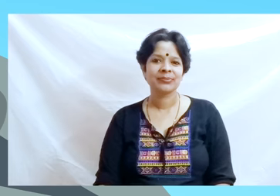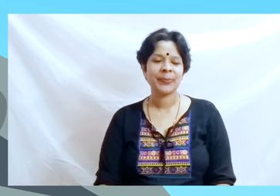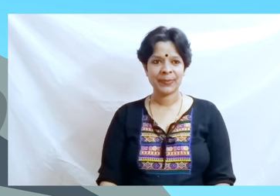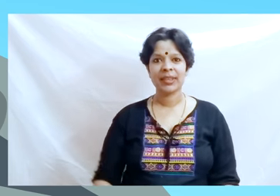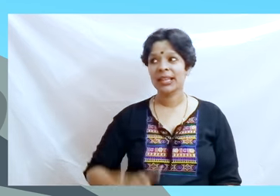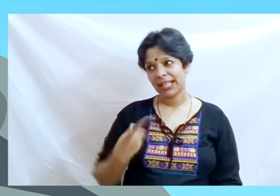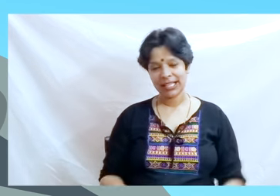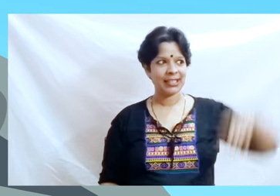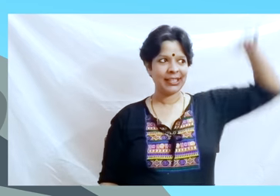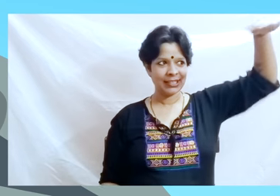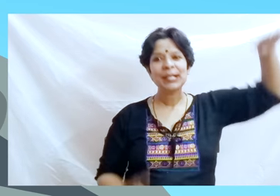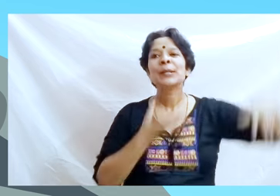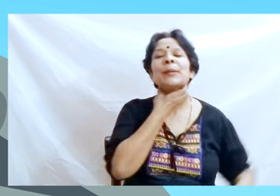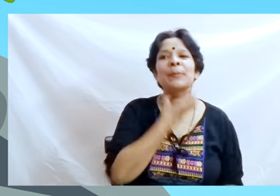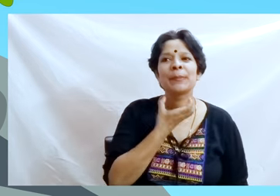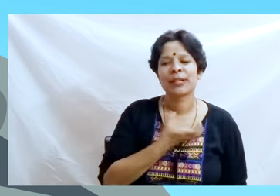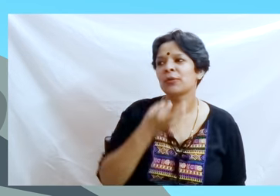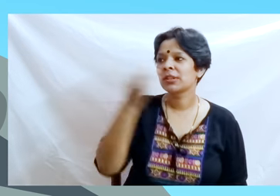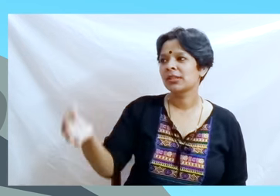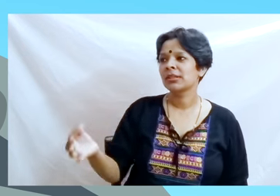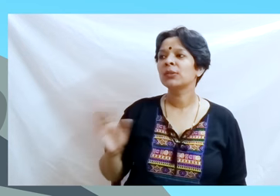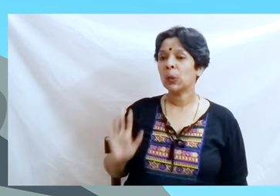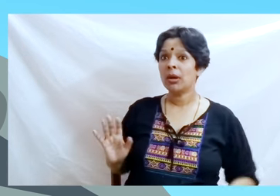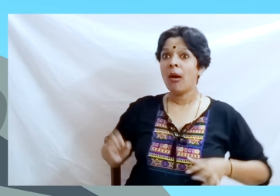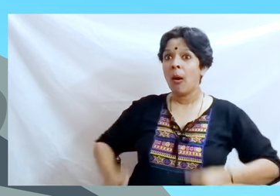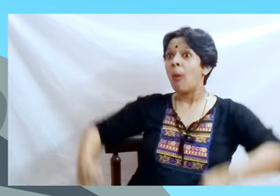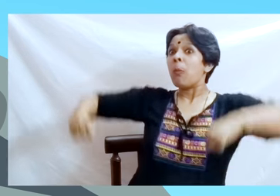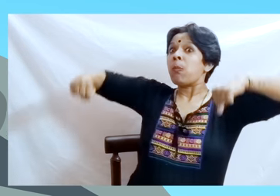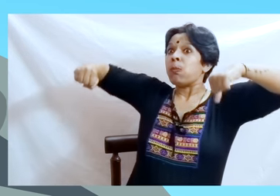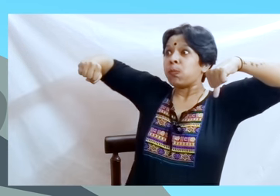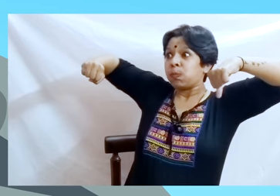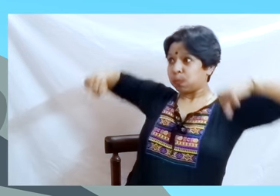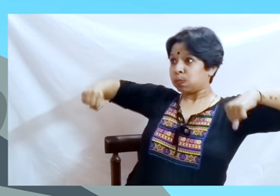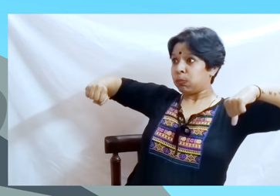Then the big frog puffed himself up again and asked “Was he THIS big?”